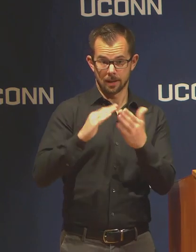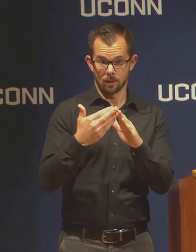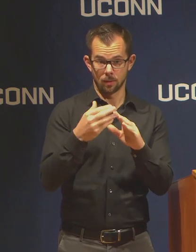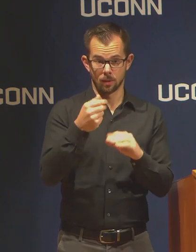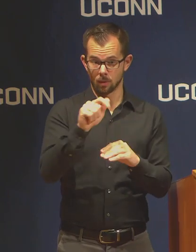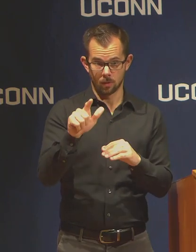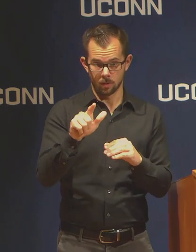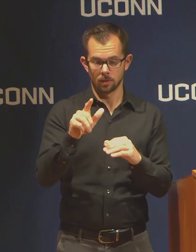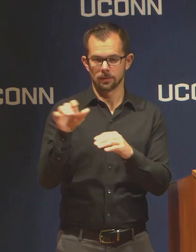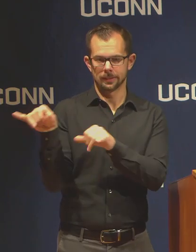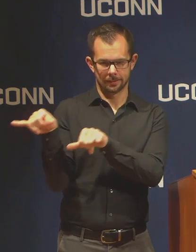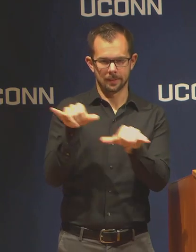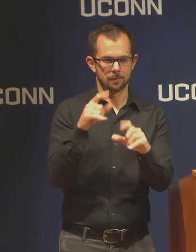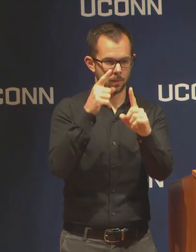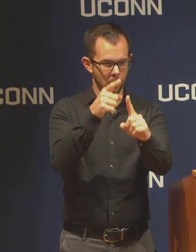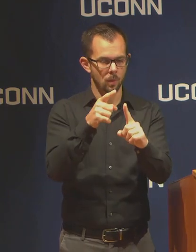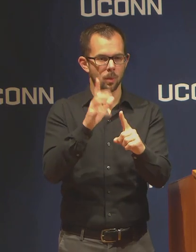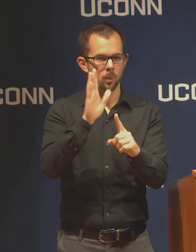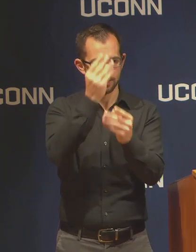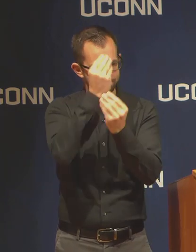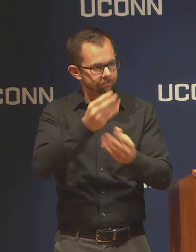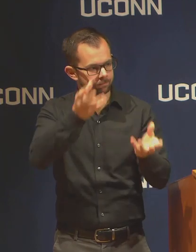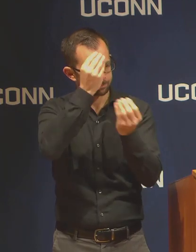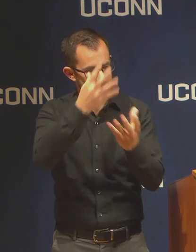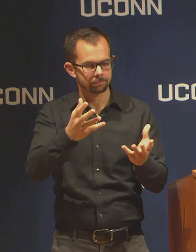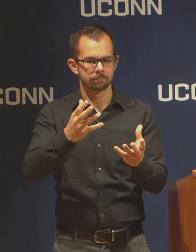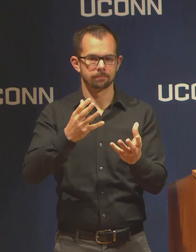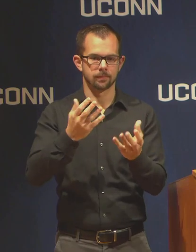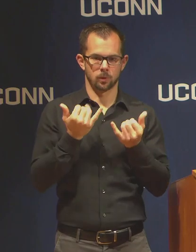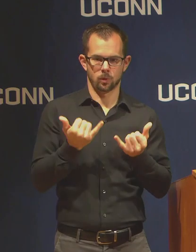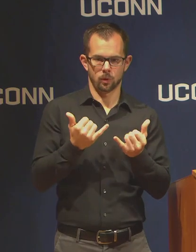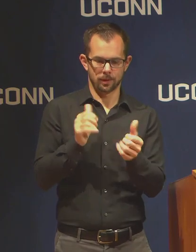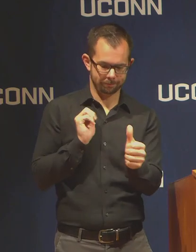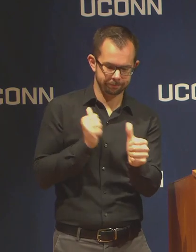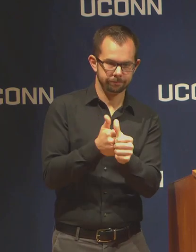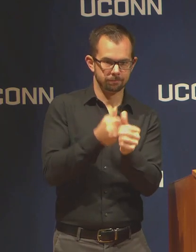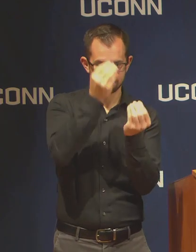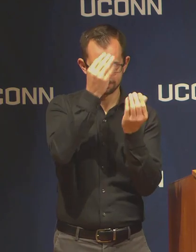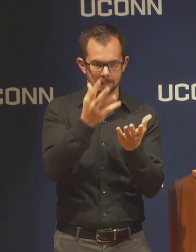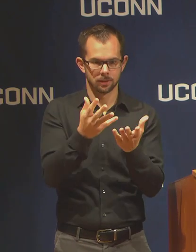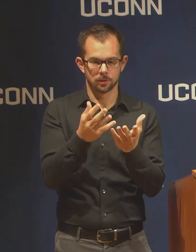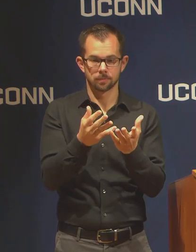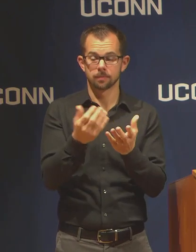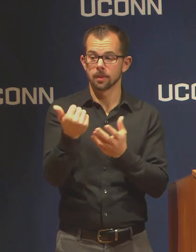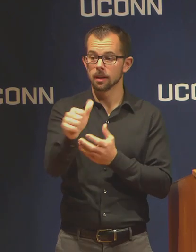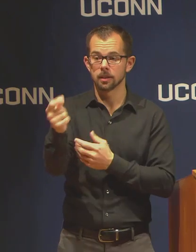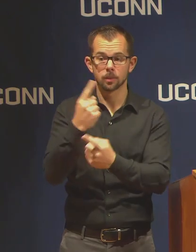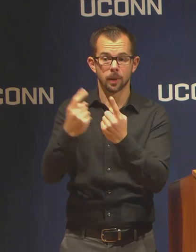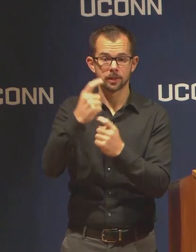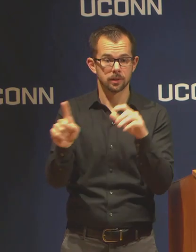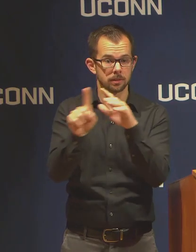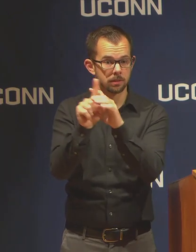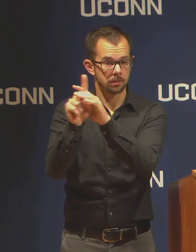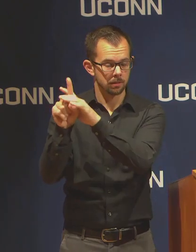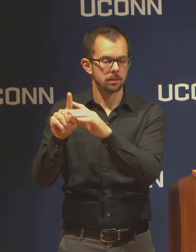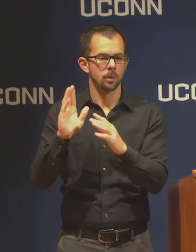share up to information as we have it and answer any questions you might have.